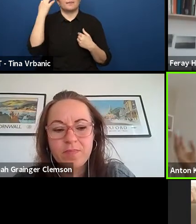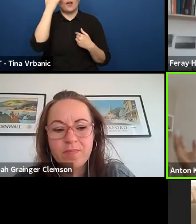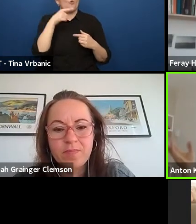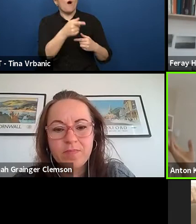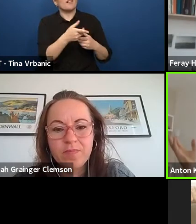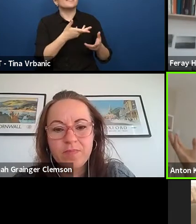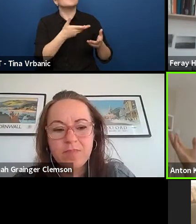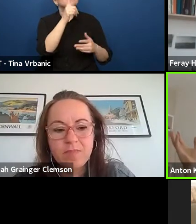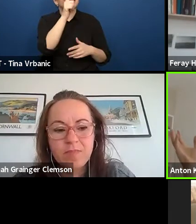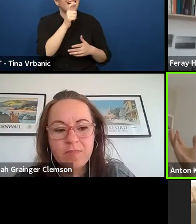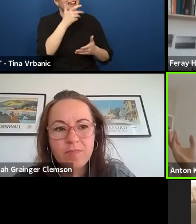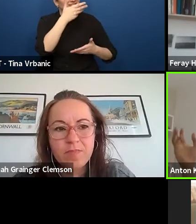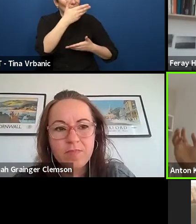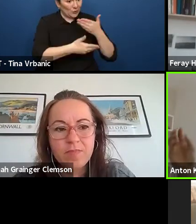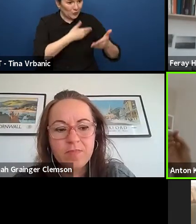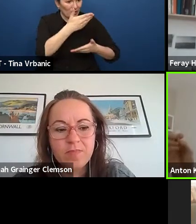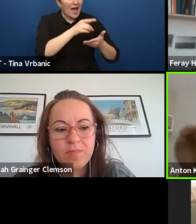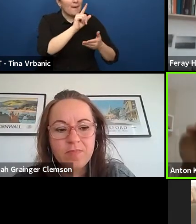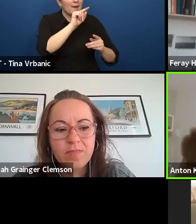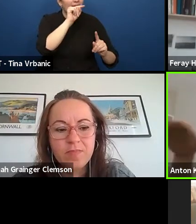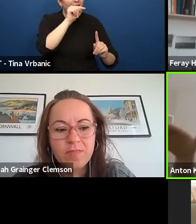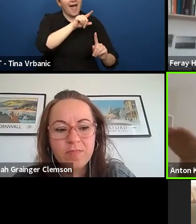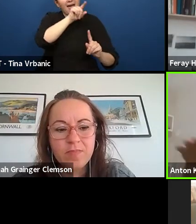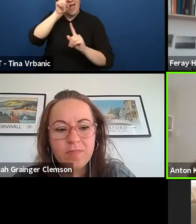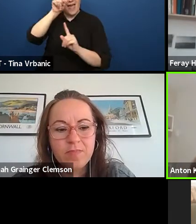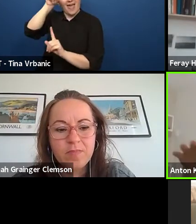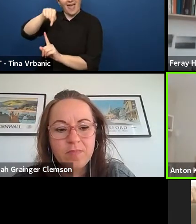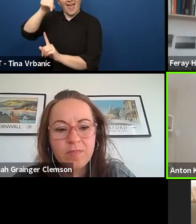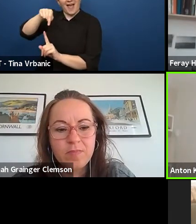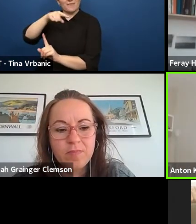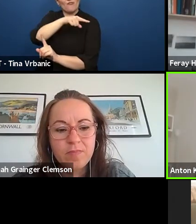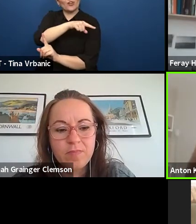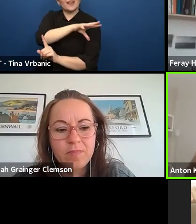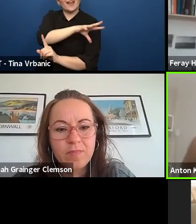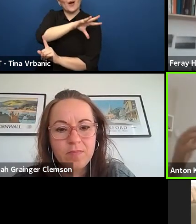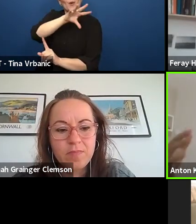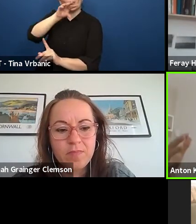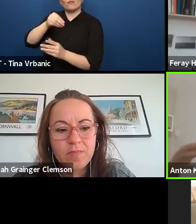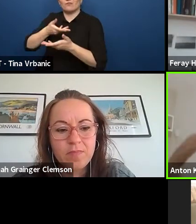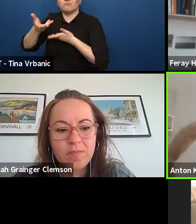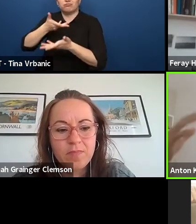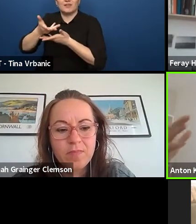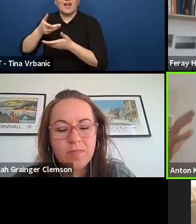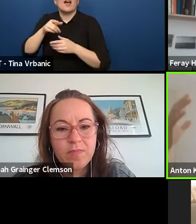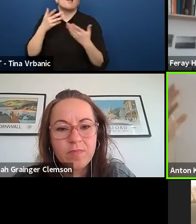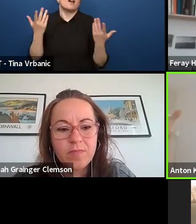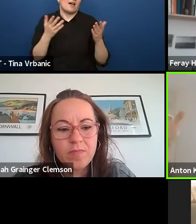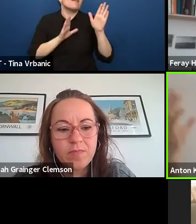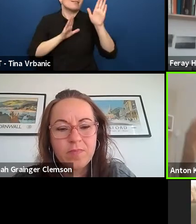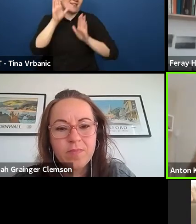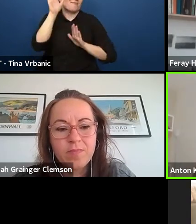because I really believe this is the foundation of our democracies, learning a way to discuss